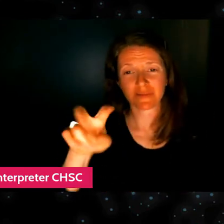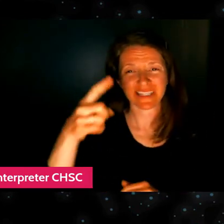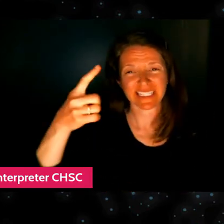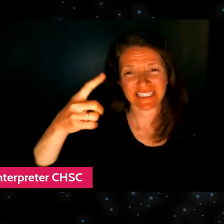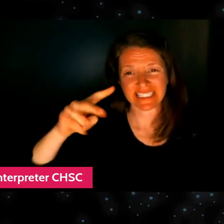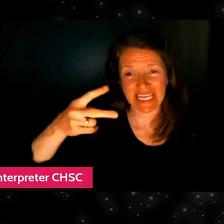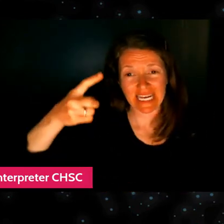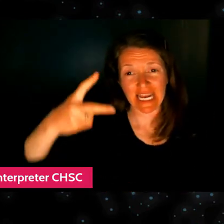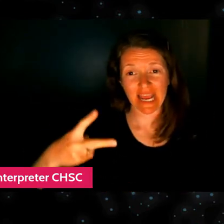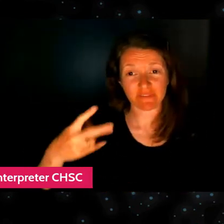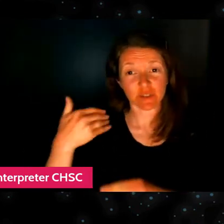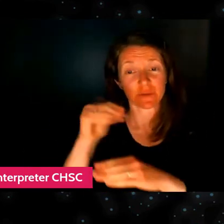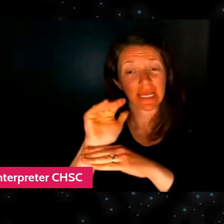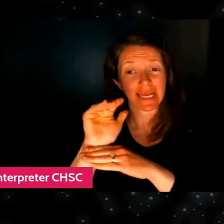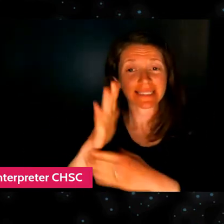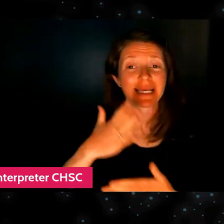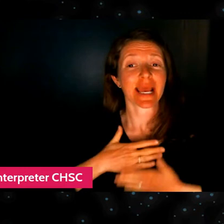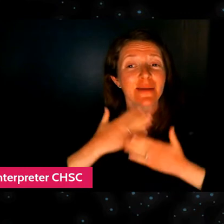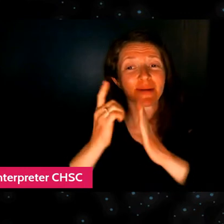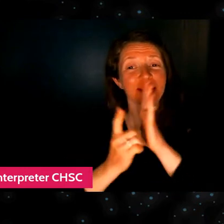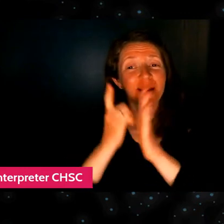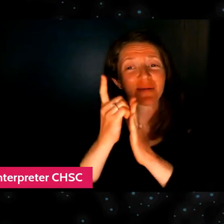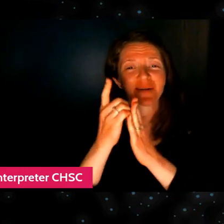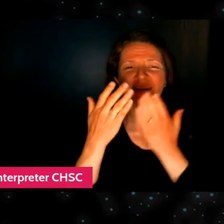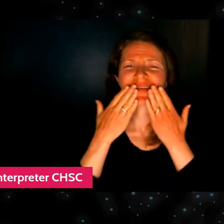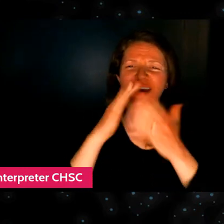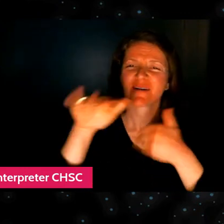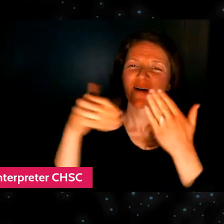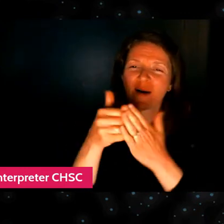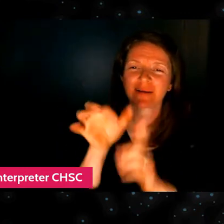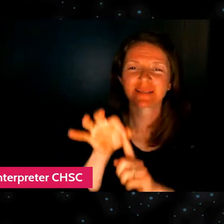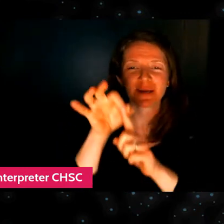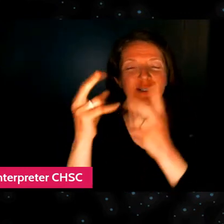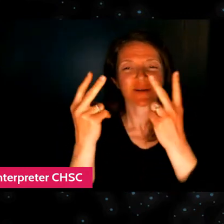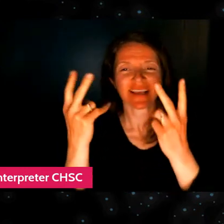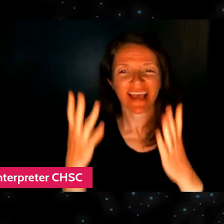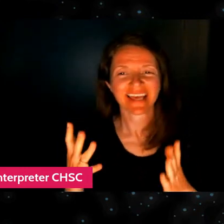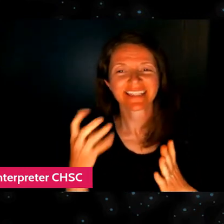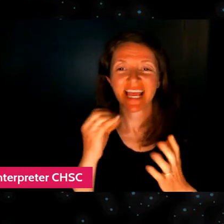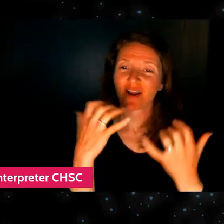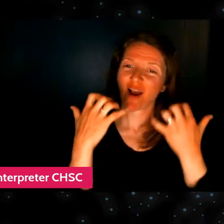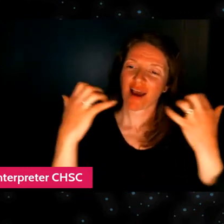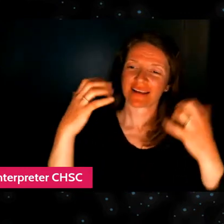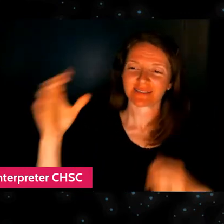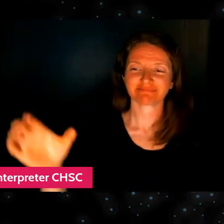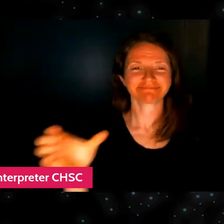to thank all of our special guests and our audience for raising a glass with us. And in my case, it's a can